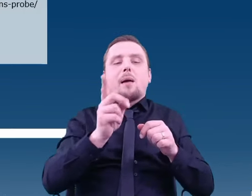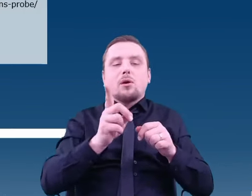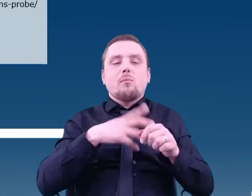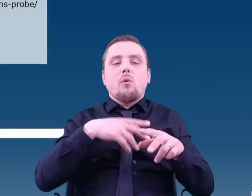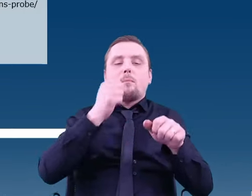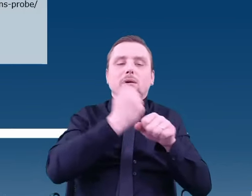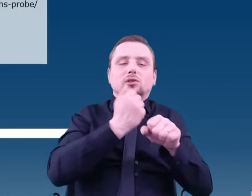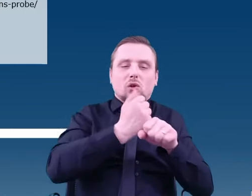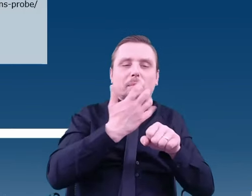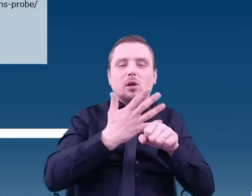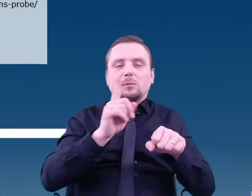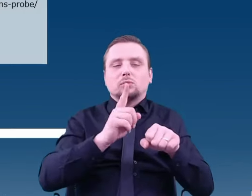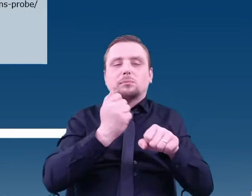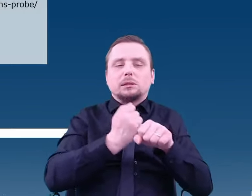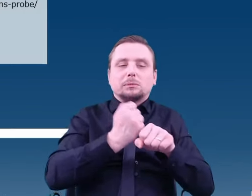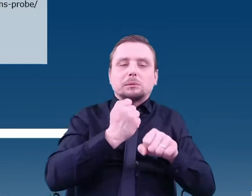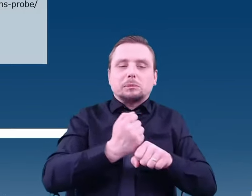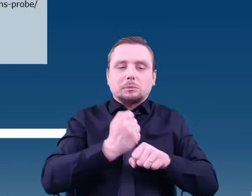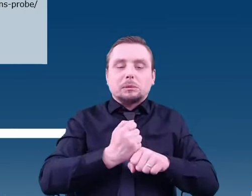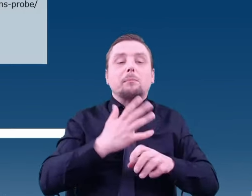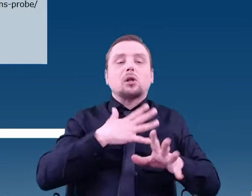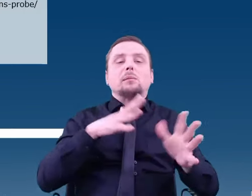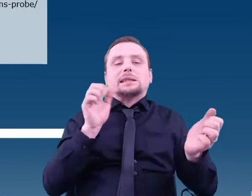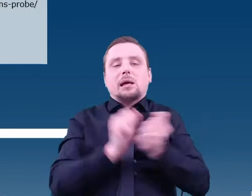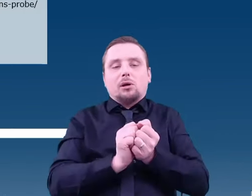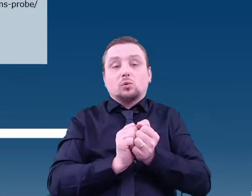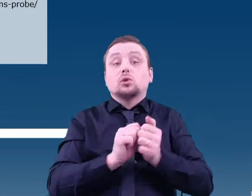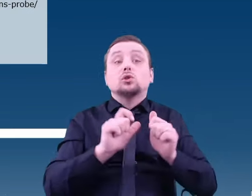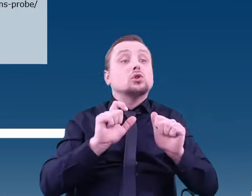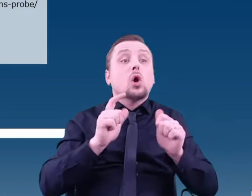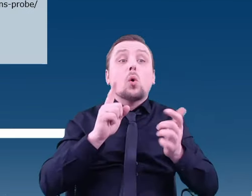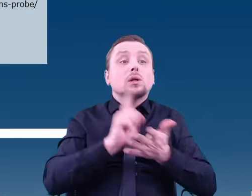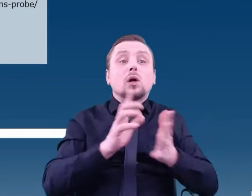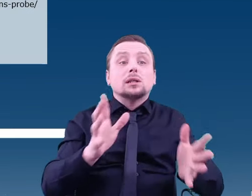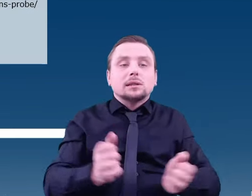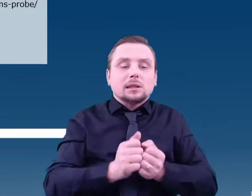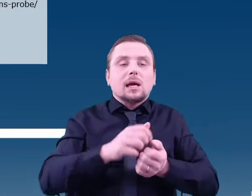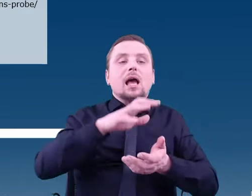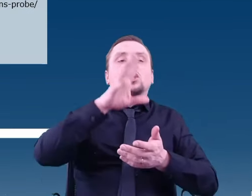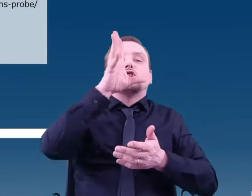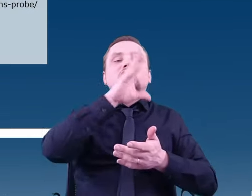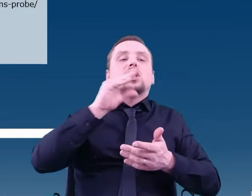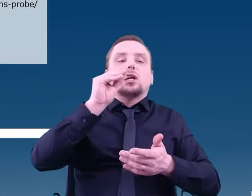It determined that, indeed, on Titan, there are traces of organic compounds,